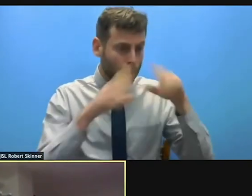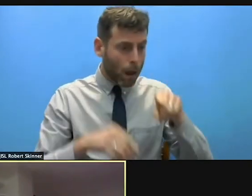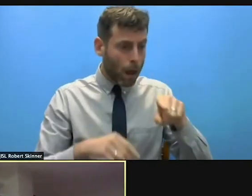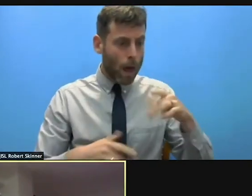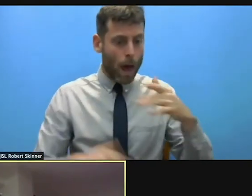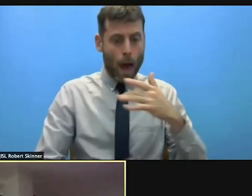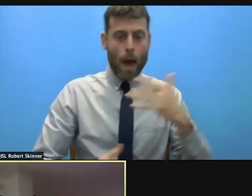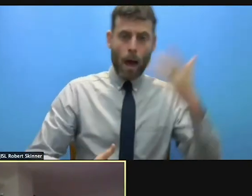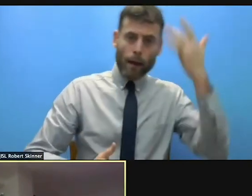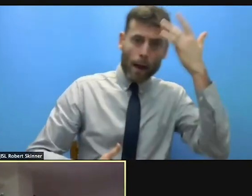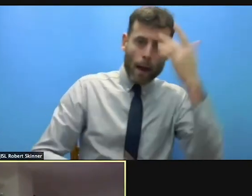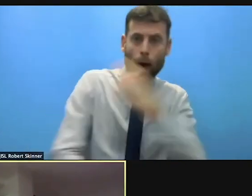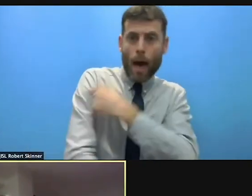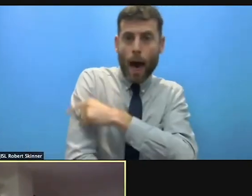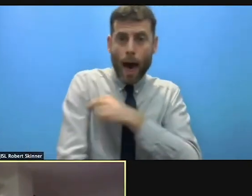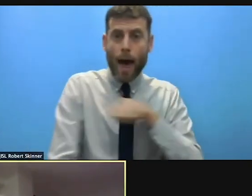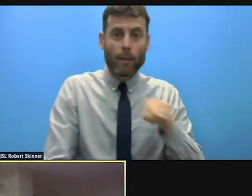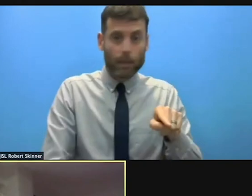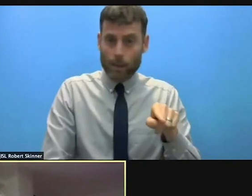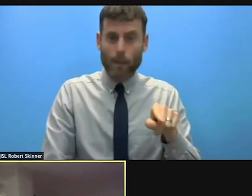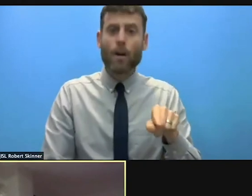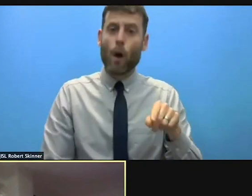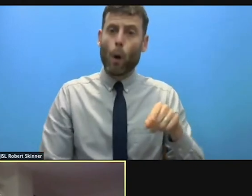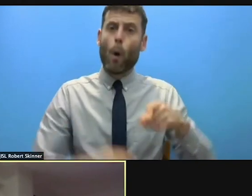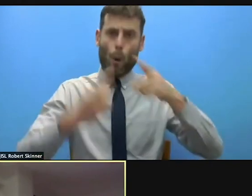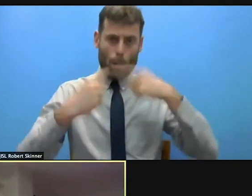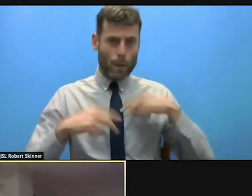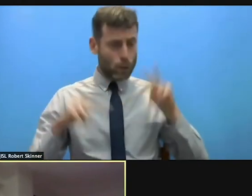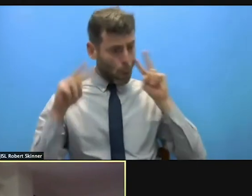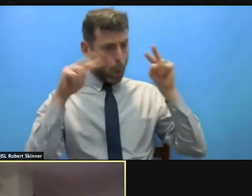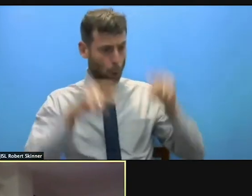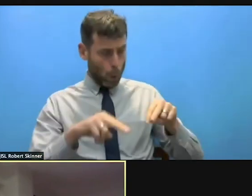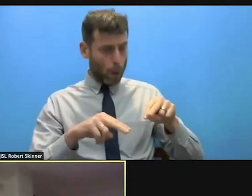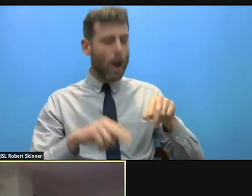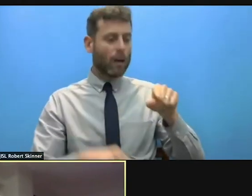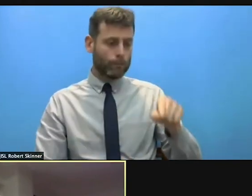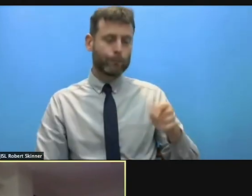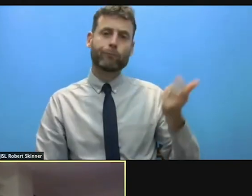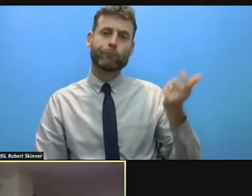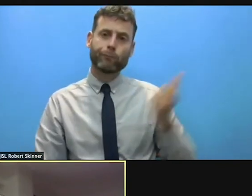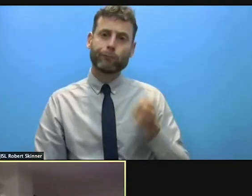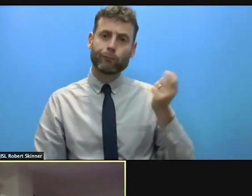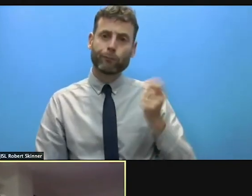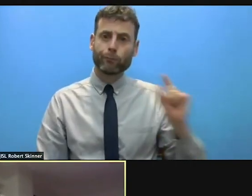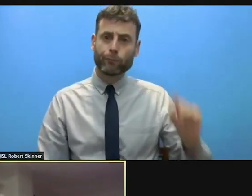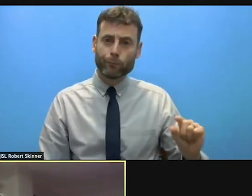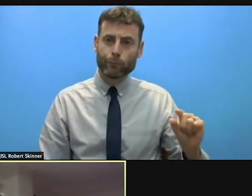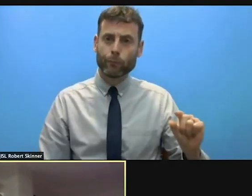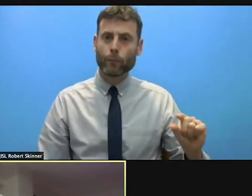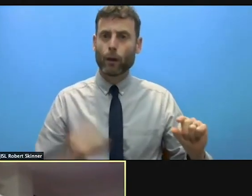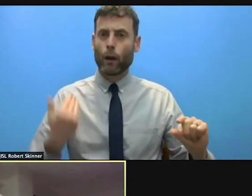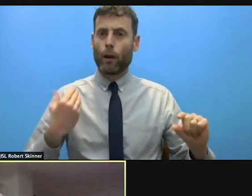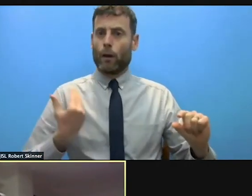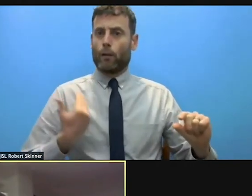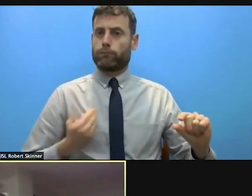pandemic, and also what are the consequences of the measures adopted by governments